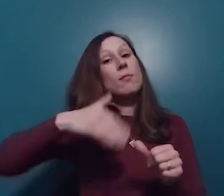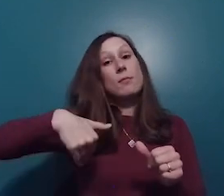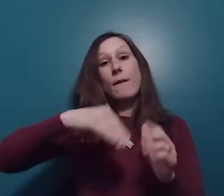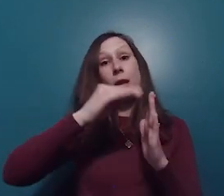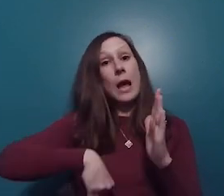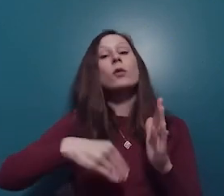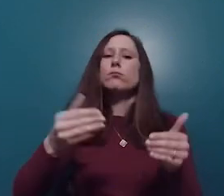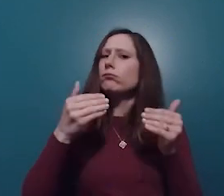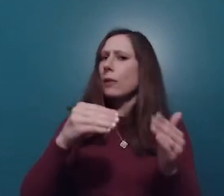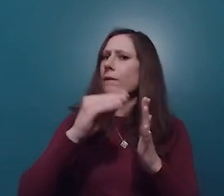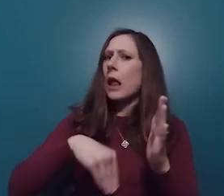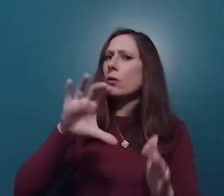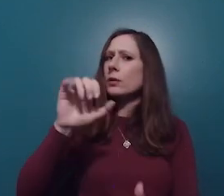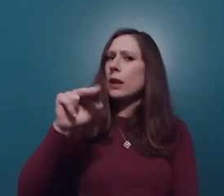remember to fill out your census form.